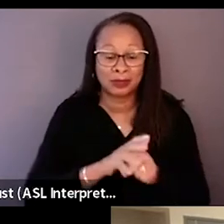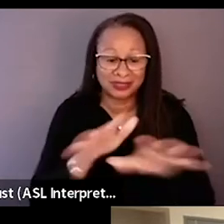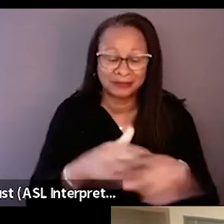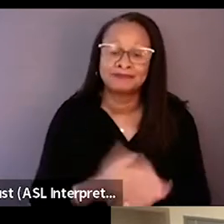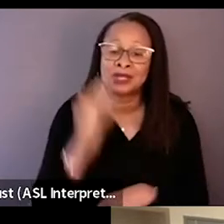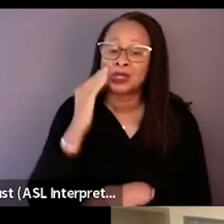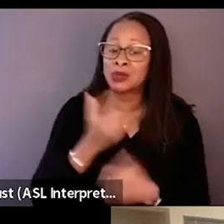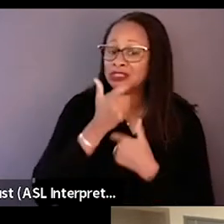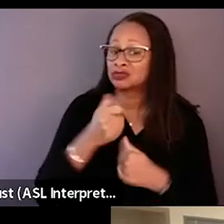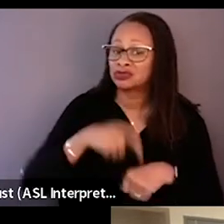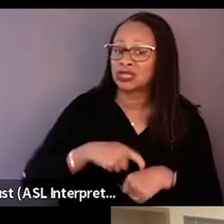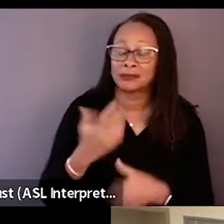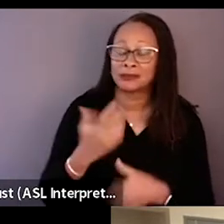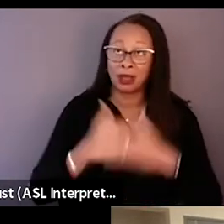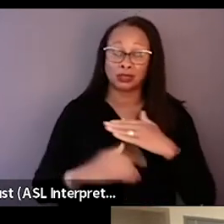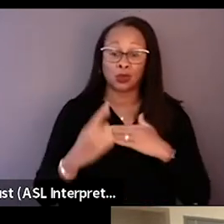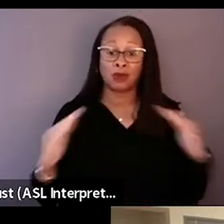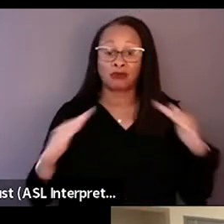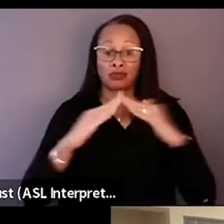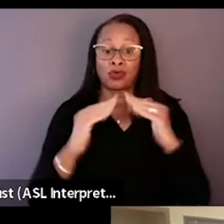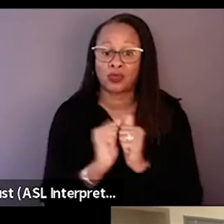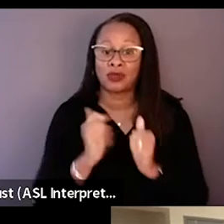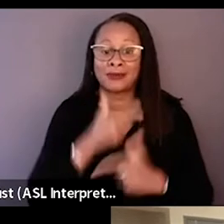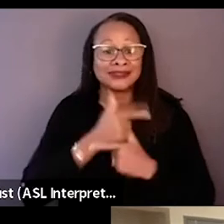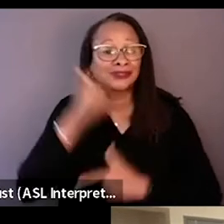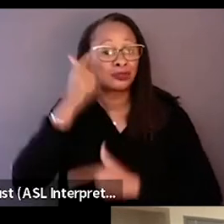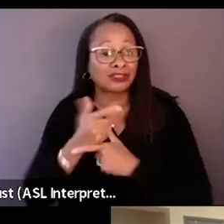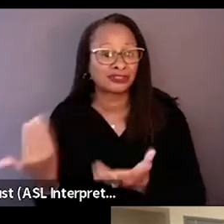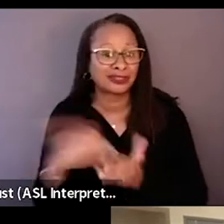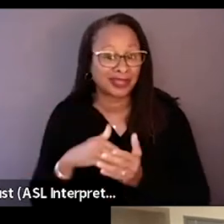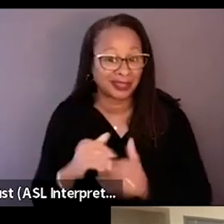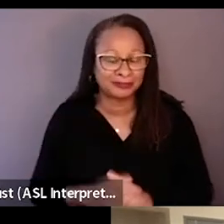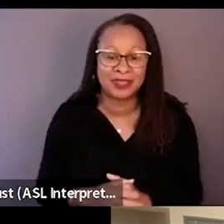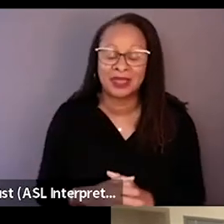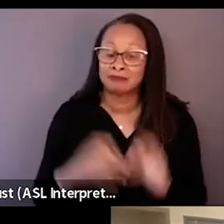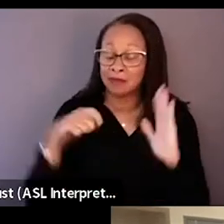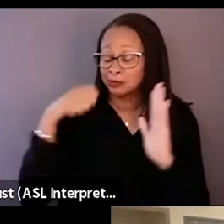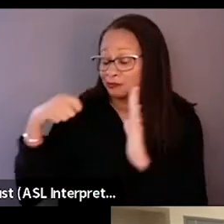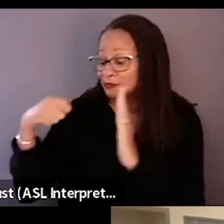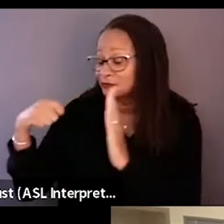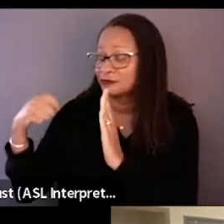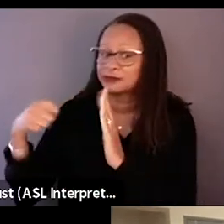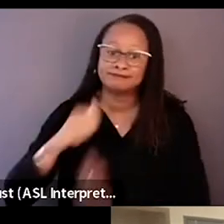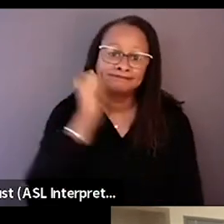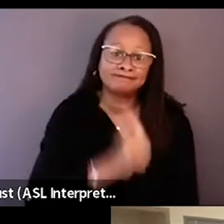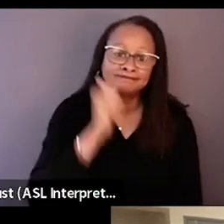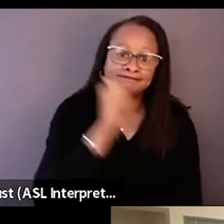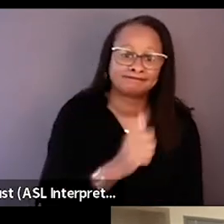to be under one roof with all my siblings. So I was just filming everyday all the time,